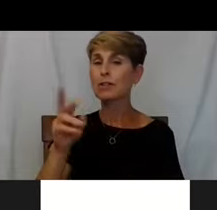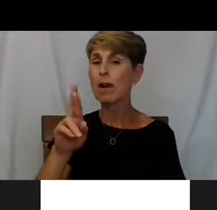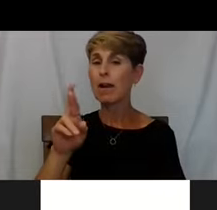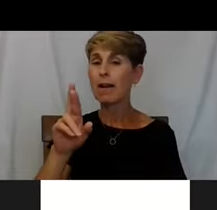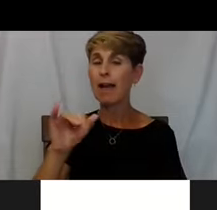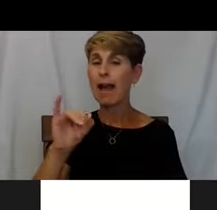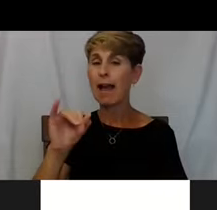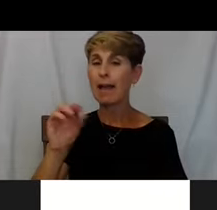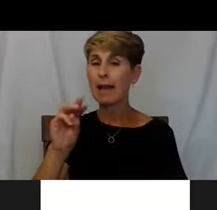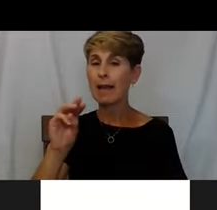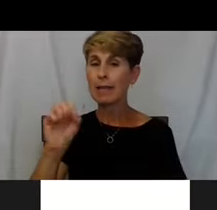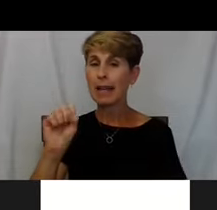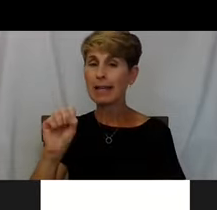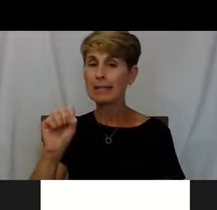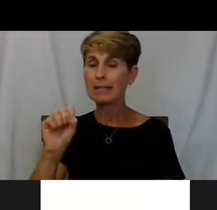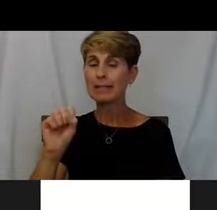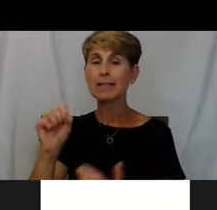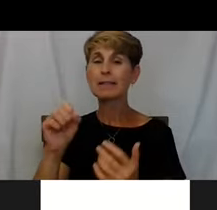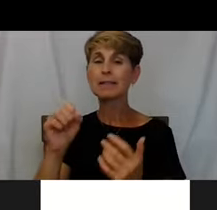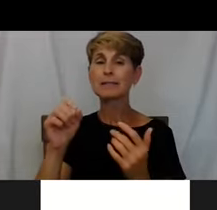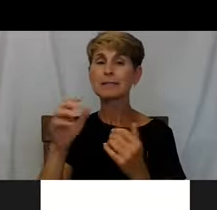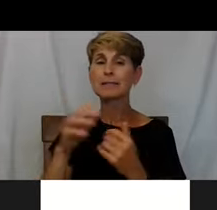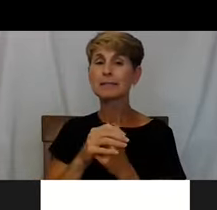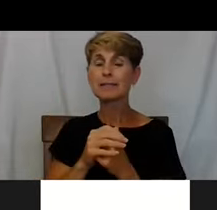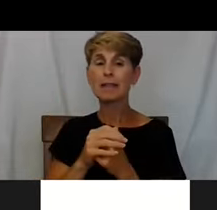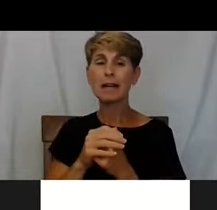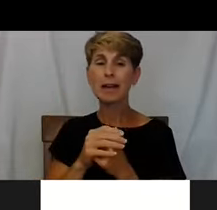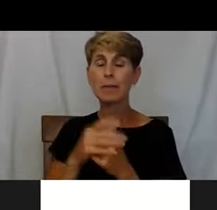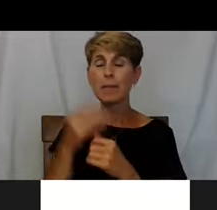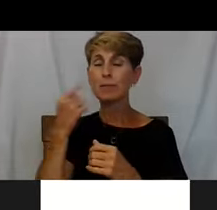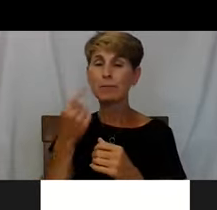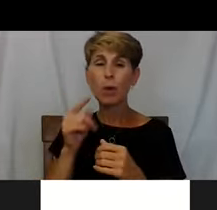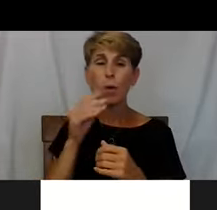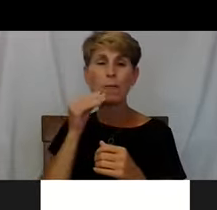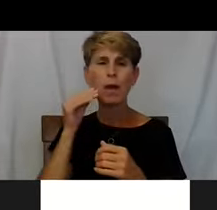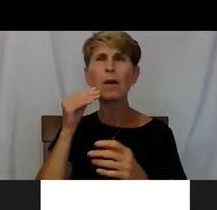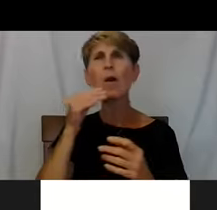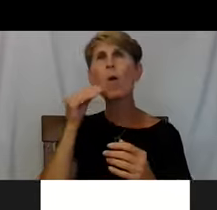And HMIS is the Homeless Management Information System,